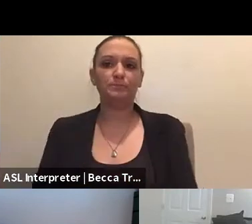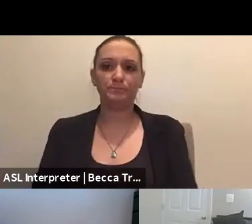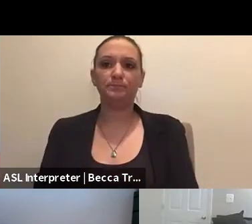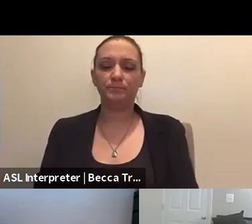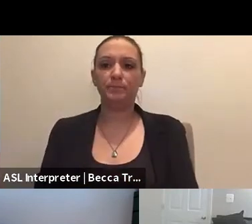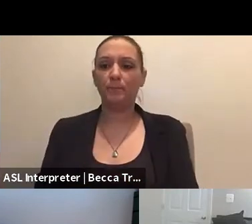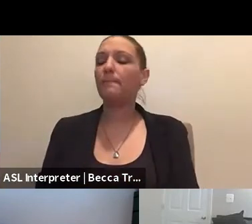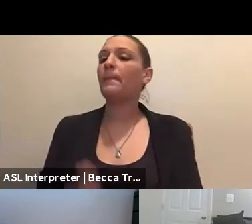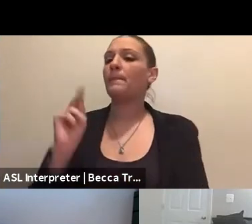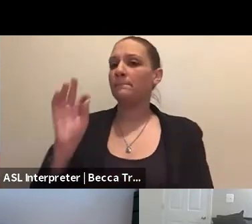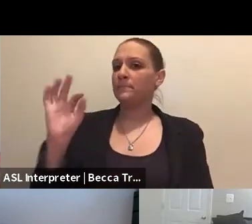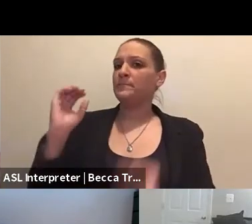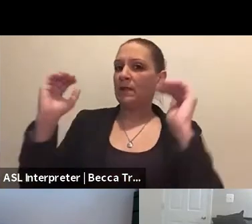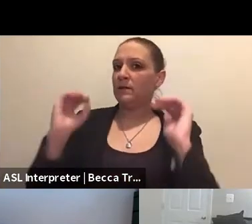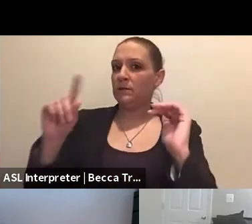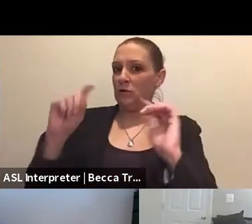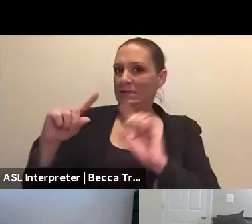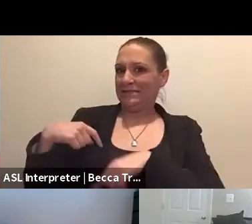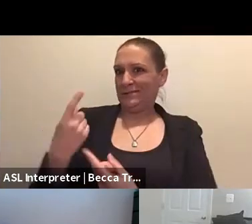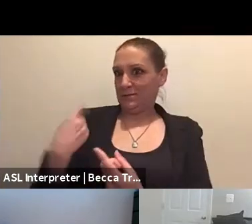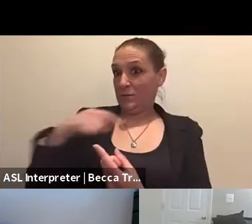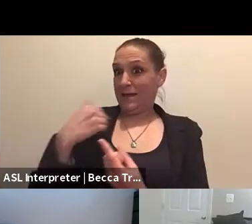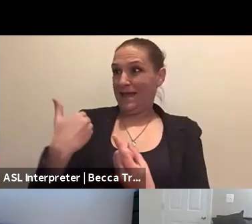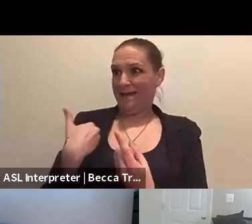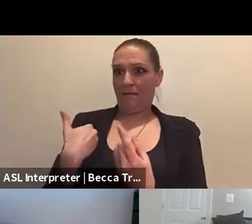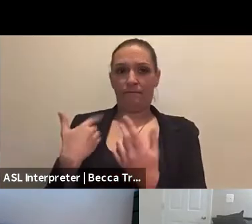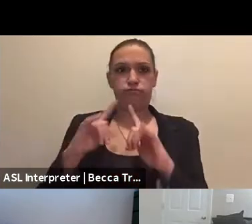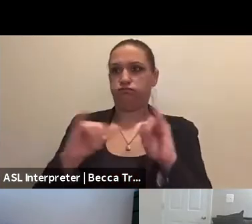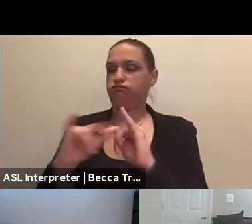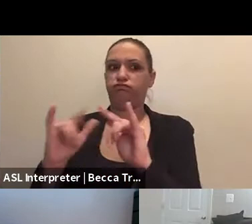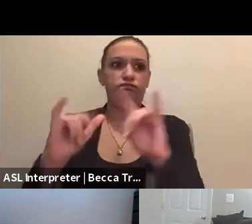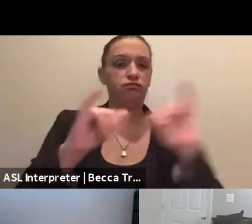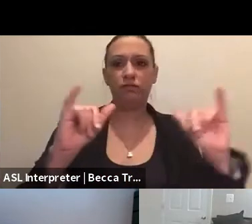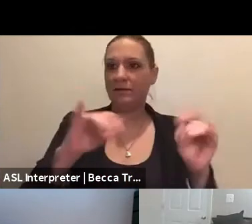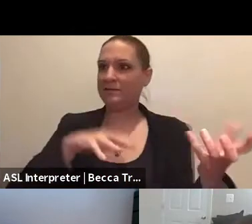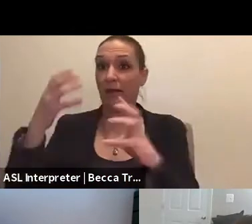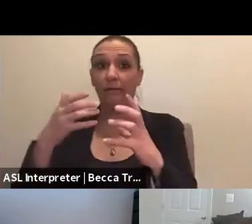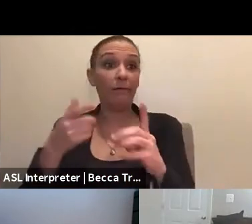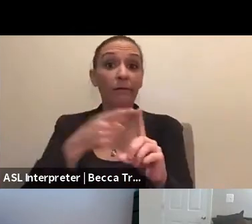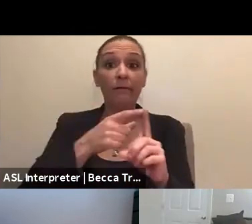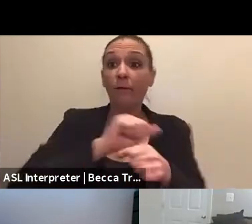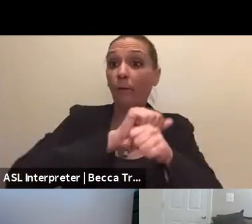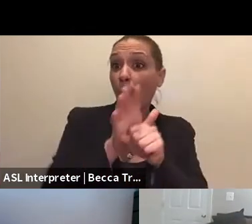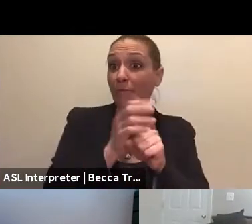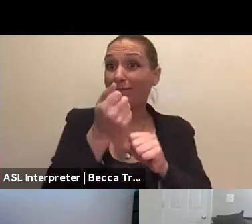Okay, so next question, since we have concurrent disasters going on with COVID-19, as well as natural disasters